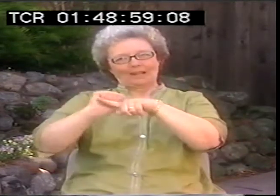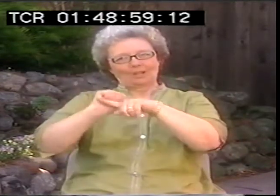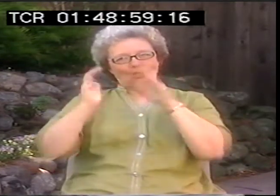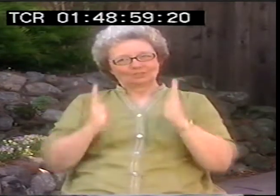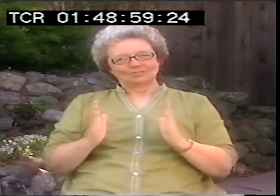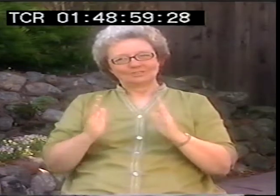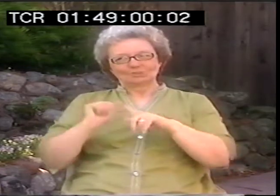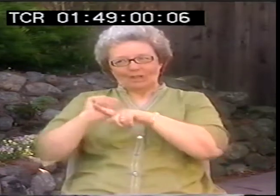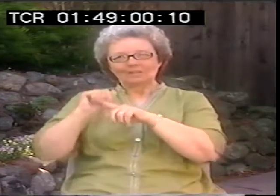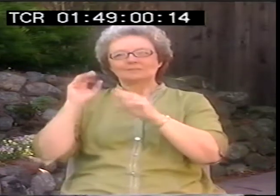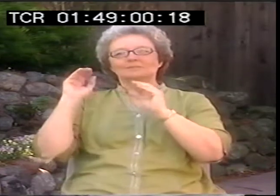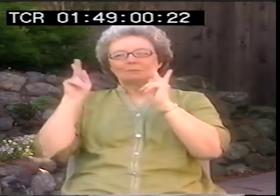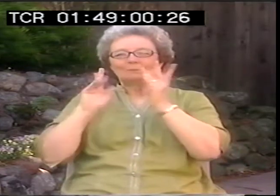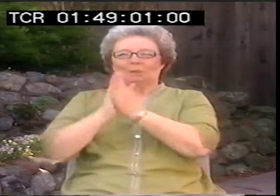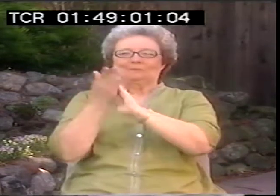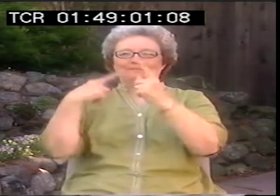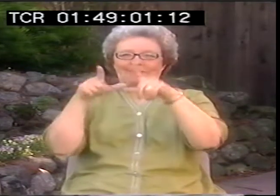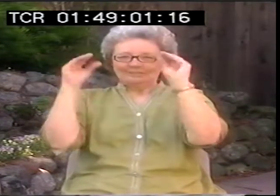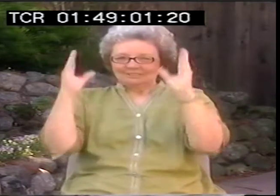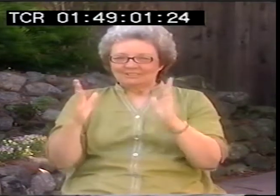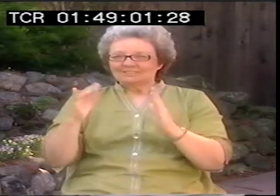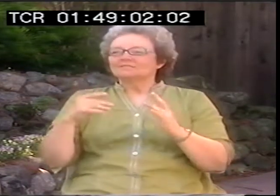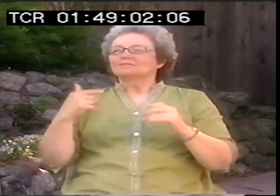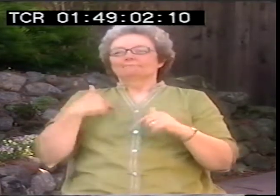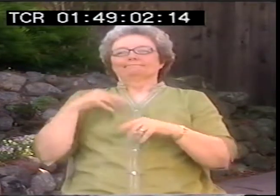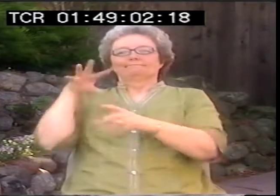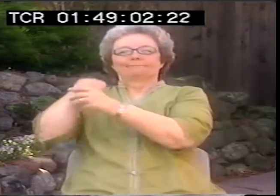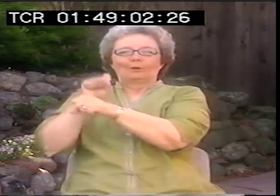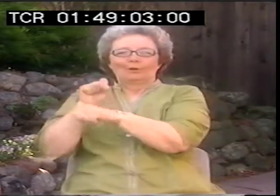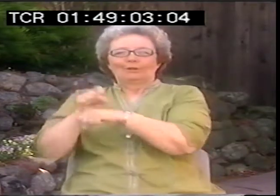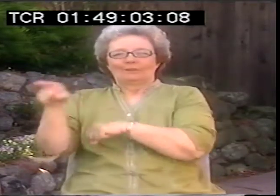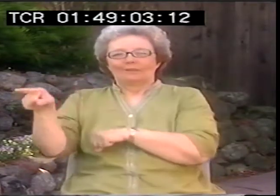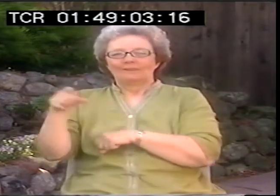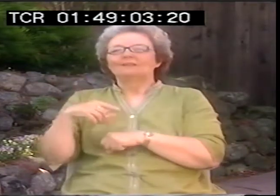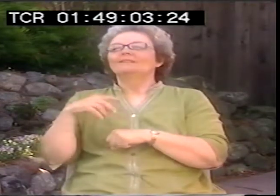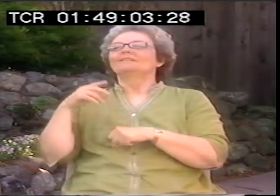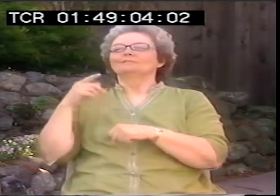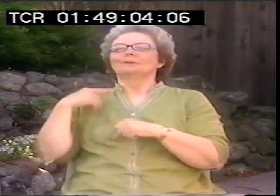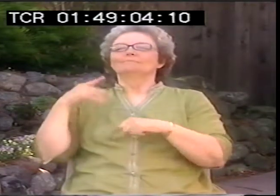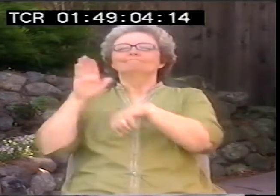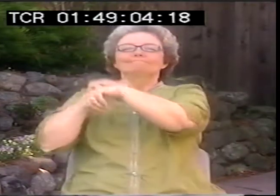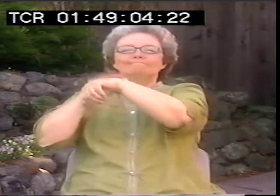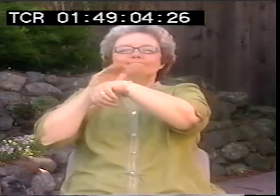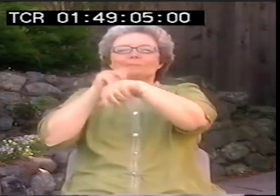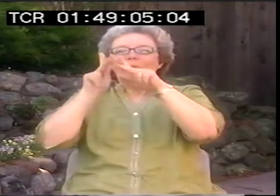In the early '80s, there was a grant from NAD for sign language teachers